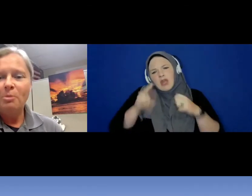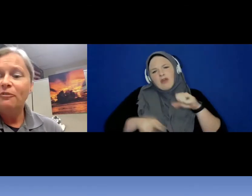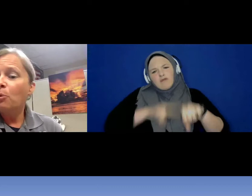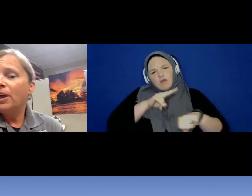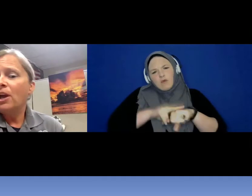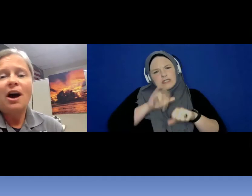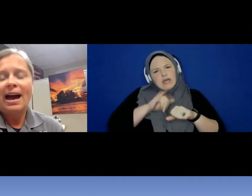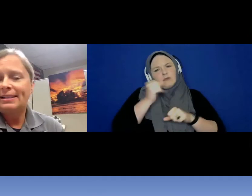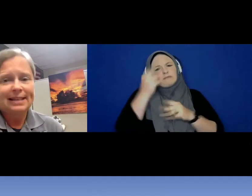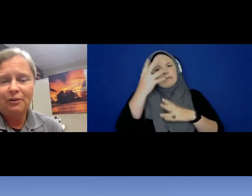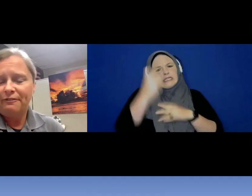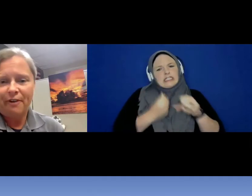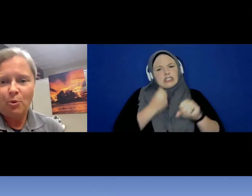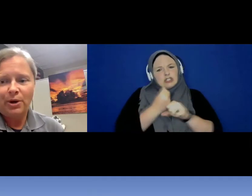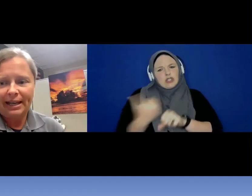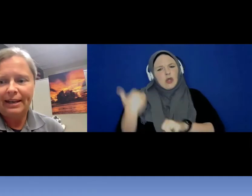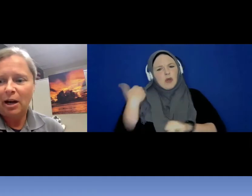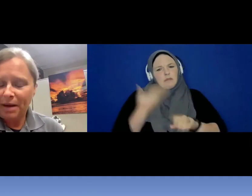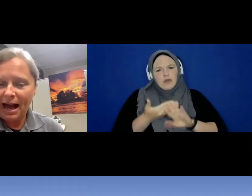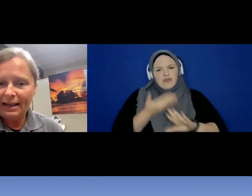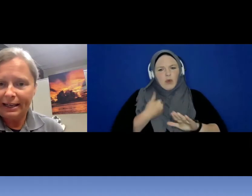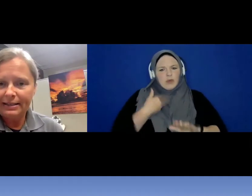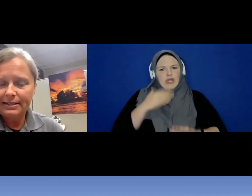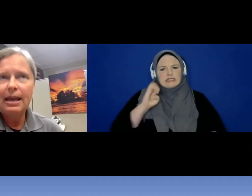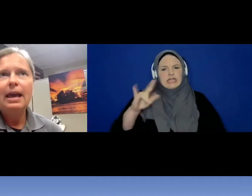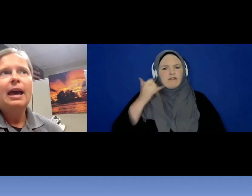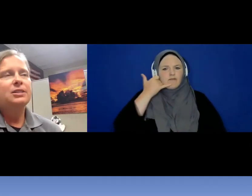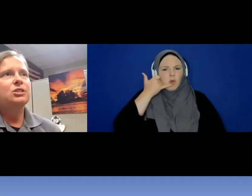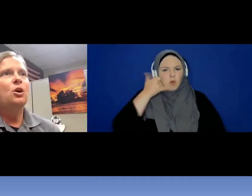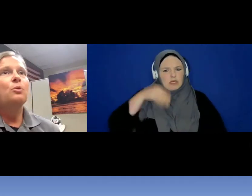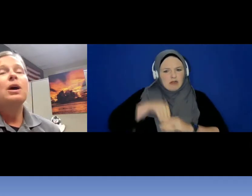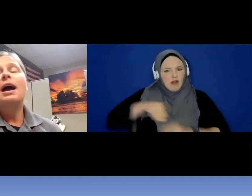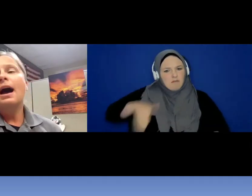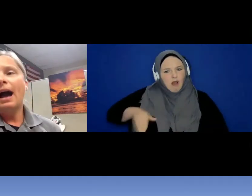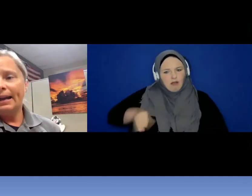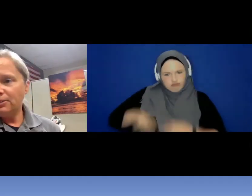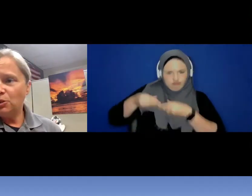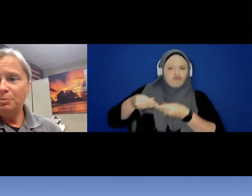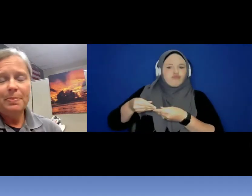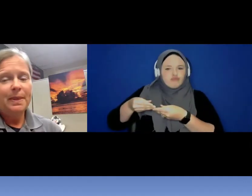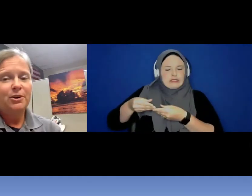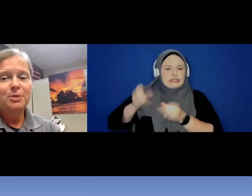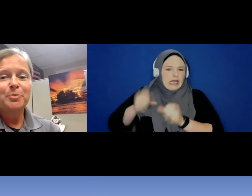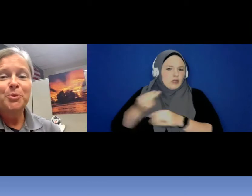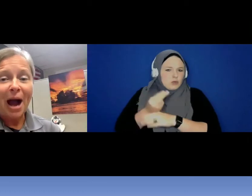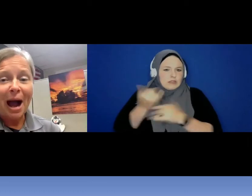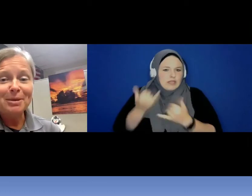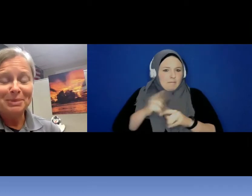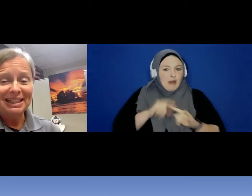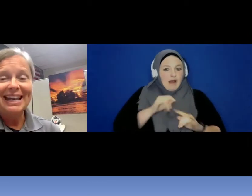before we all had a cell phone in our pocket. And so, I assume there is probably